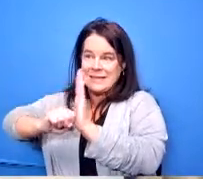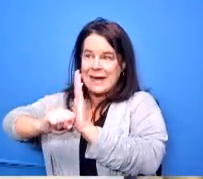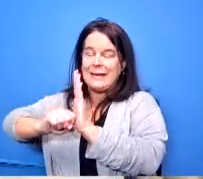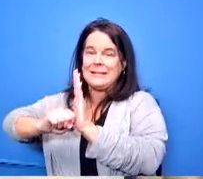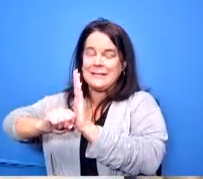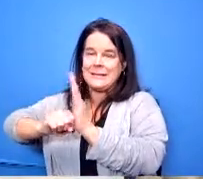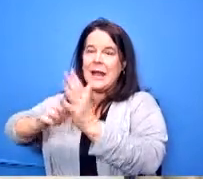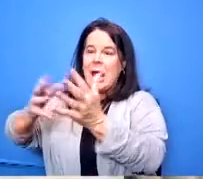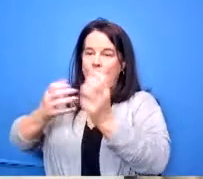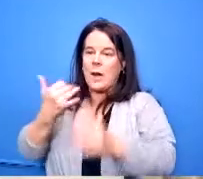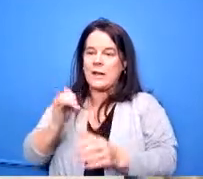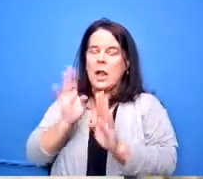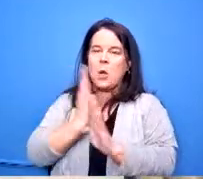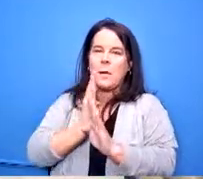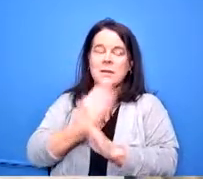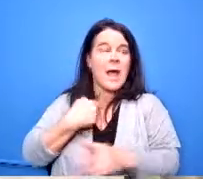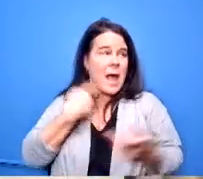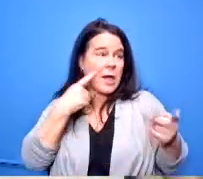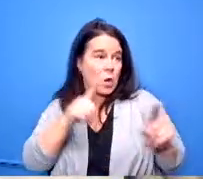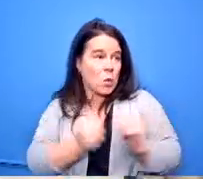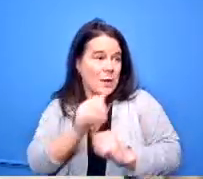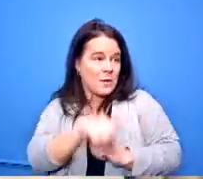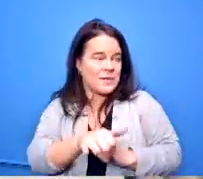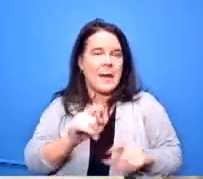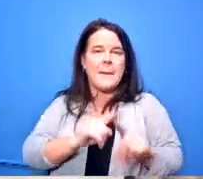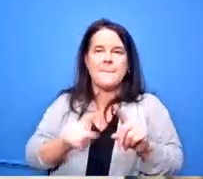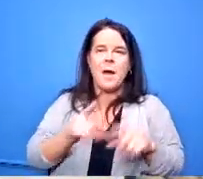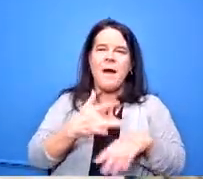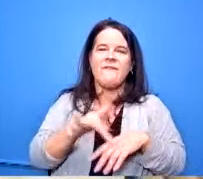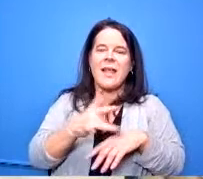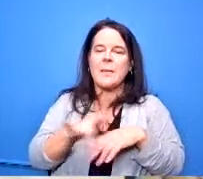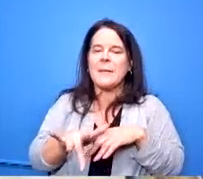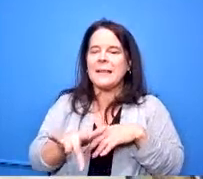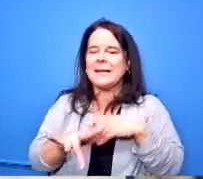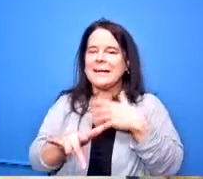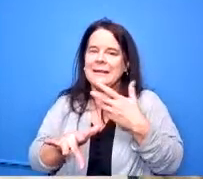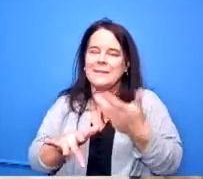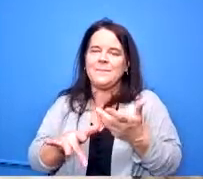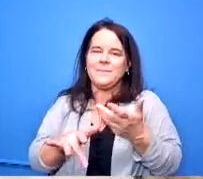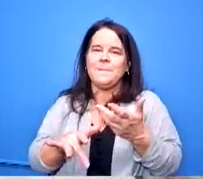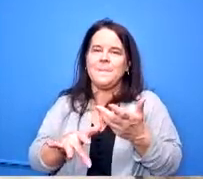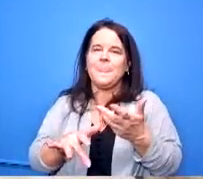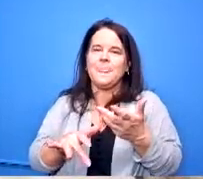yeah and i agree with that it's just it's the availability of it is a lot it's less than it is